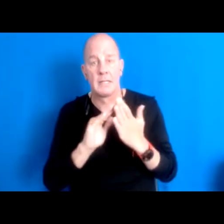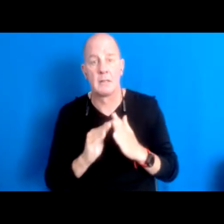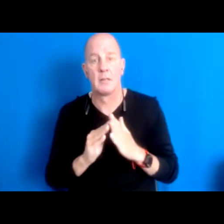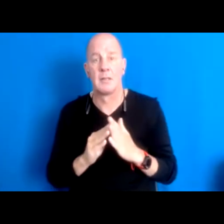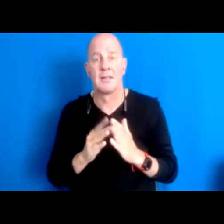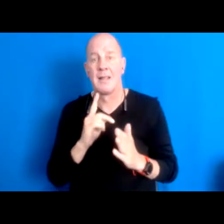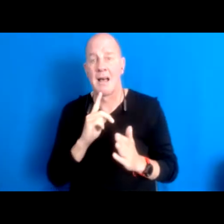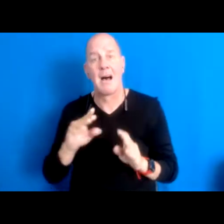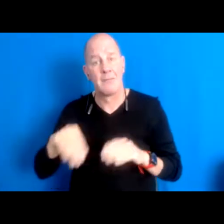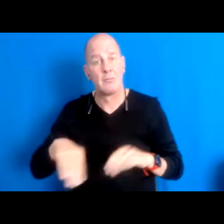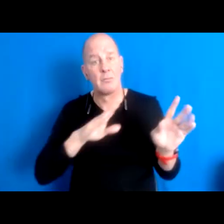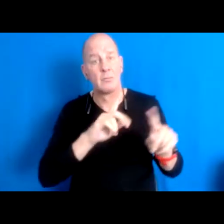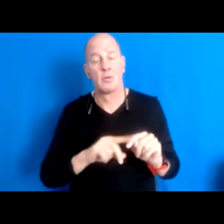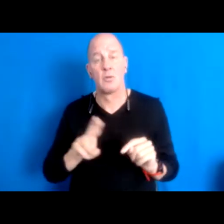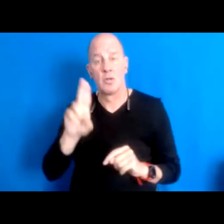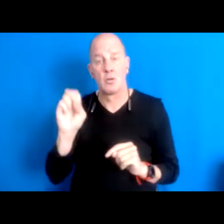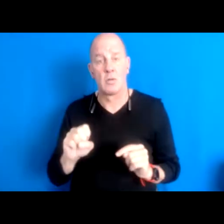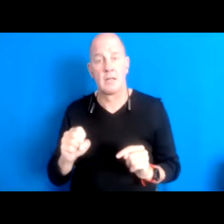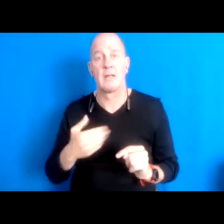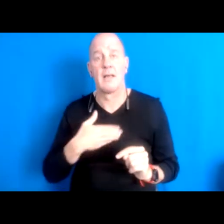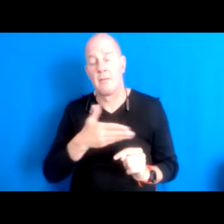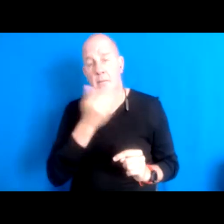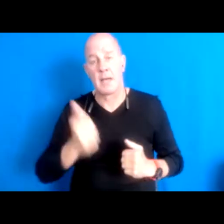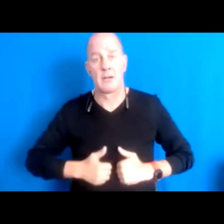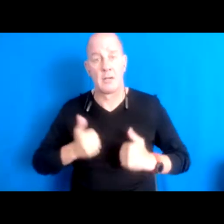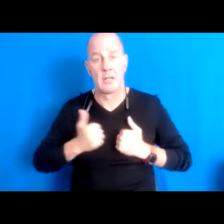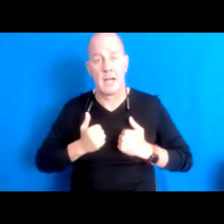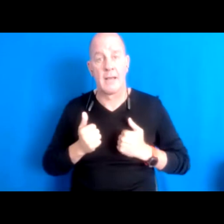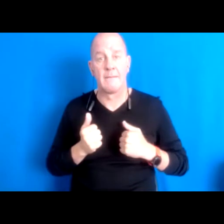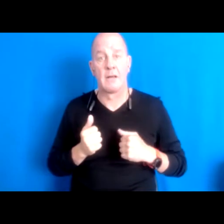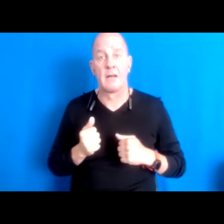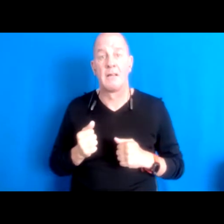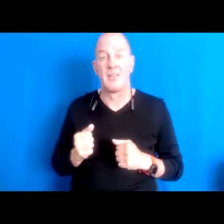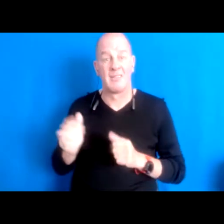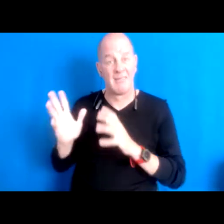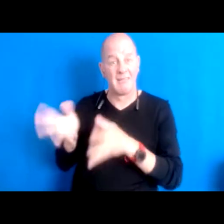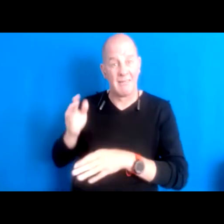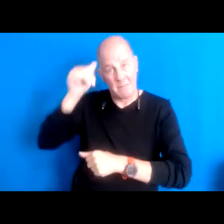better, so that you can have a life. So she left him there for a year in it.